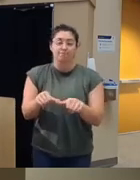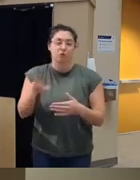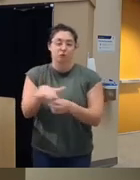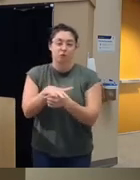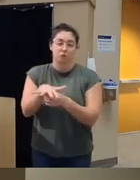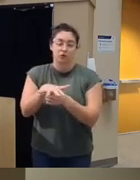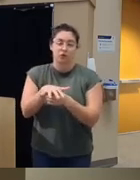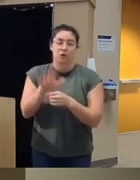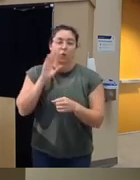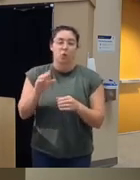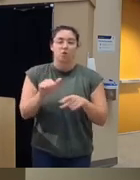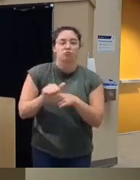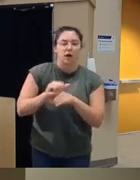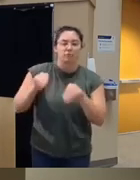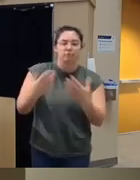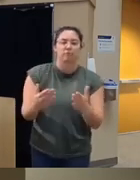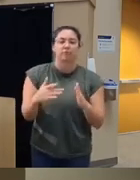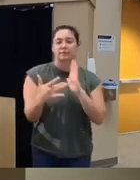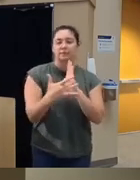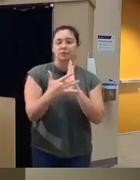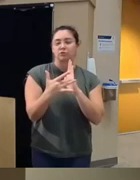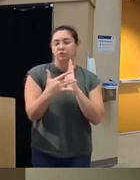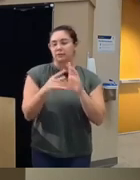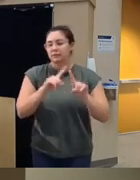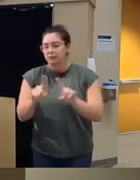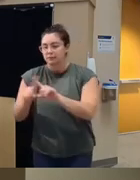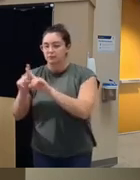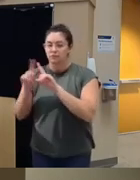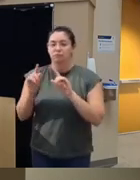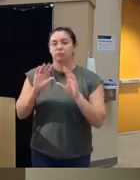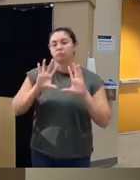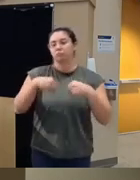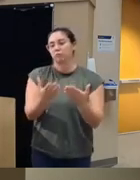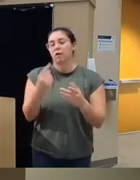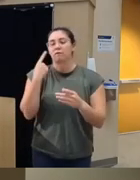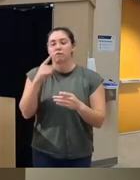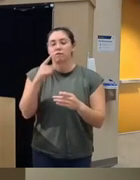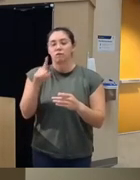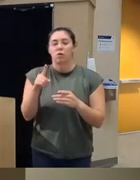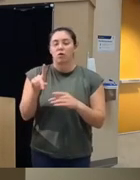on digital Therapeutics and digital tools in the field of addiction and forensic psych uh they're